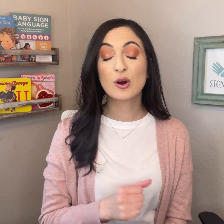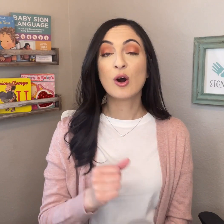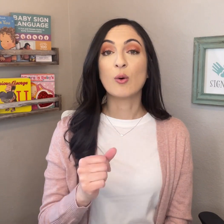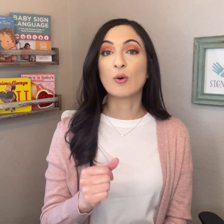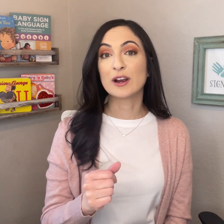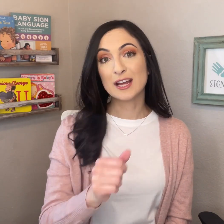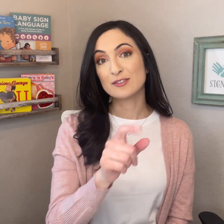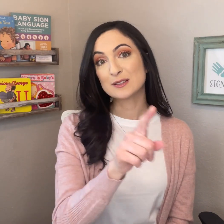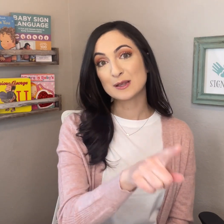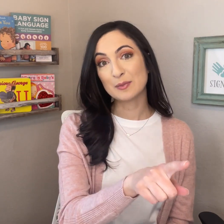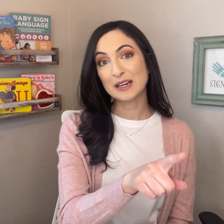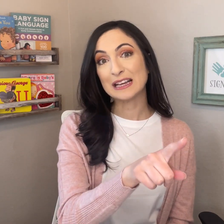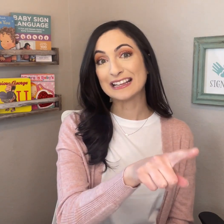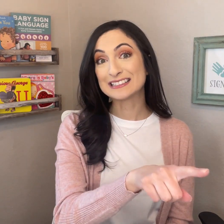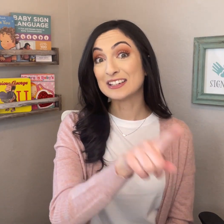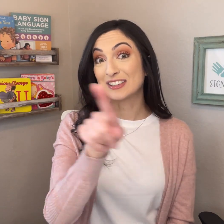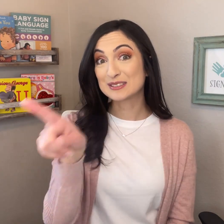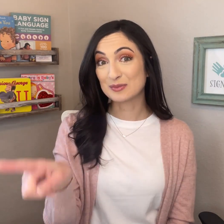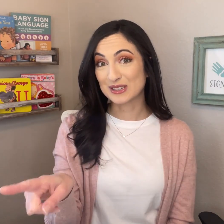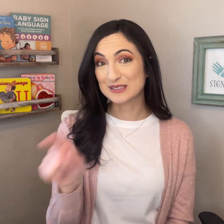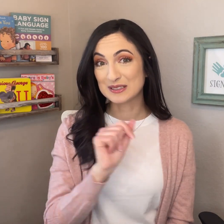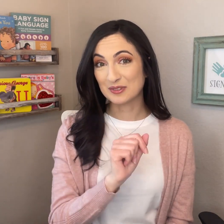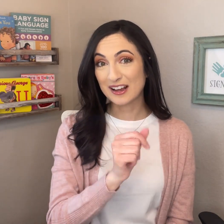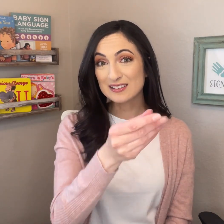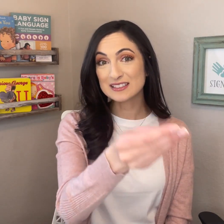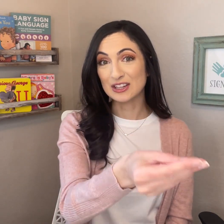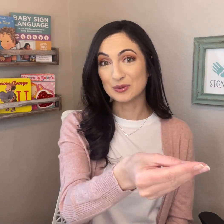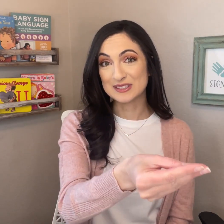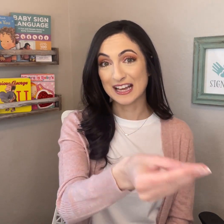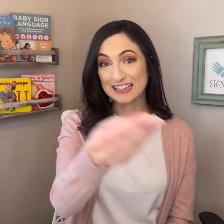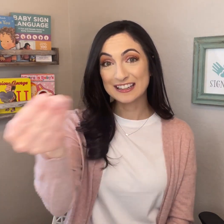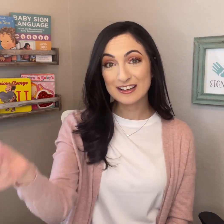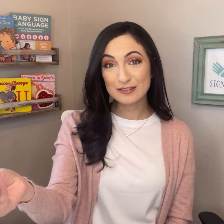Or if somebody is giving something to someone else, then you would sign GIVE.